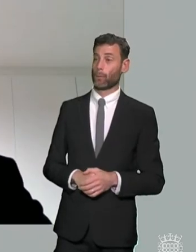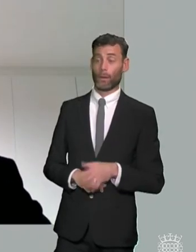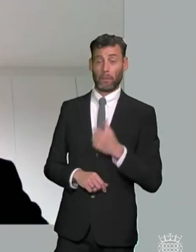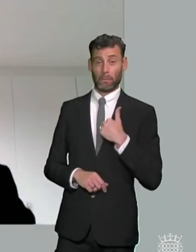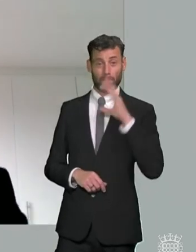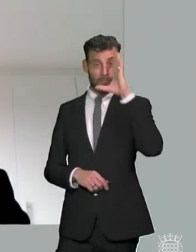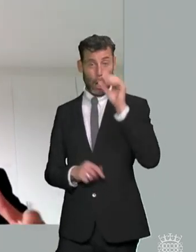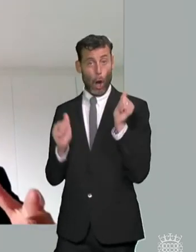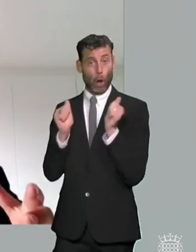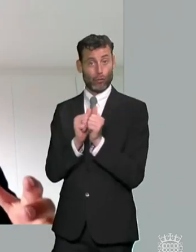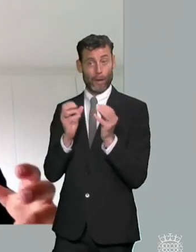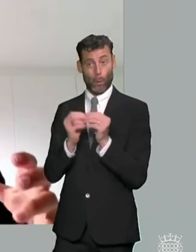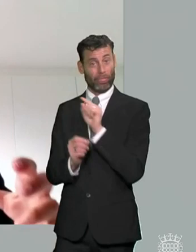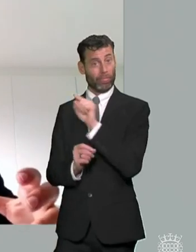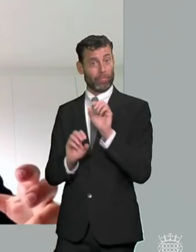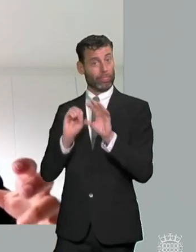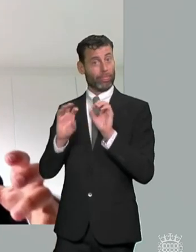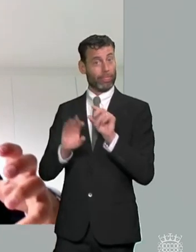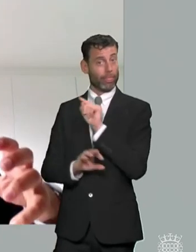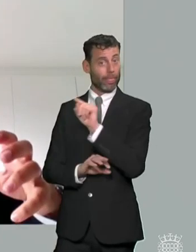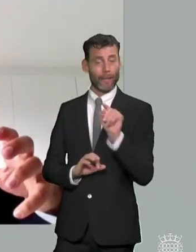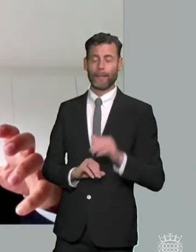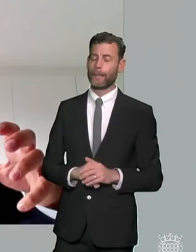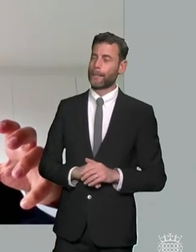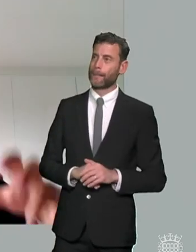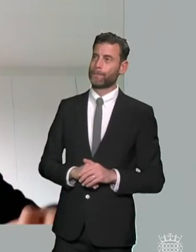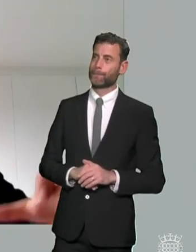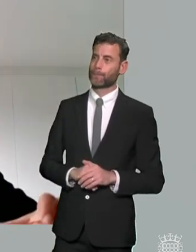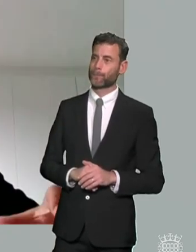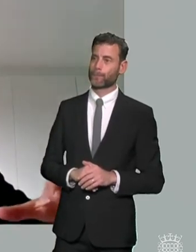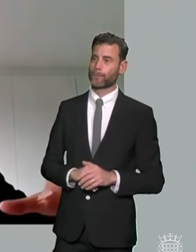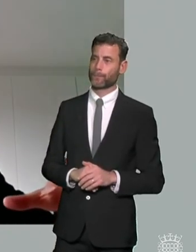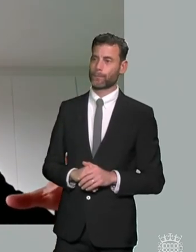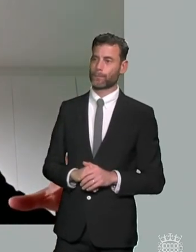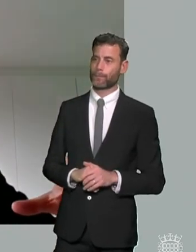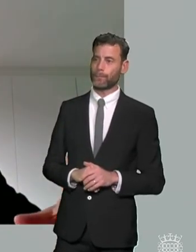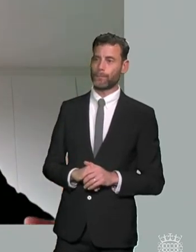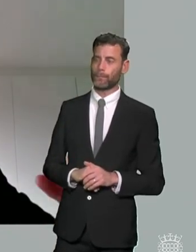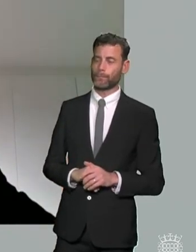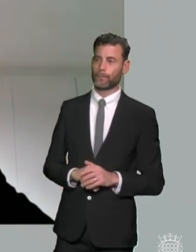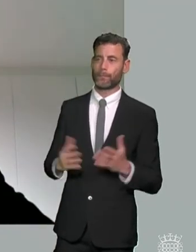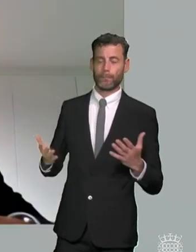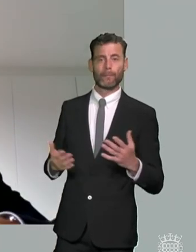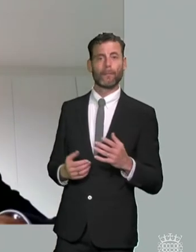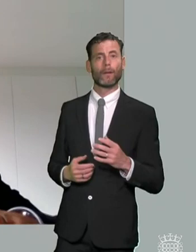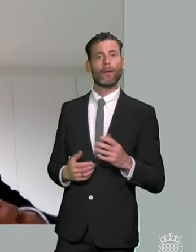add and it could just go back to the question of um people who are currently excluded from their